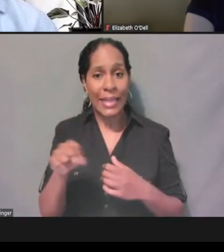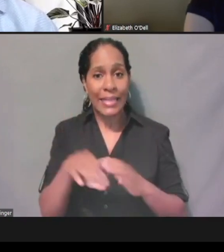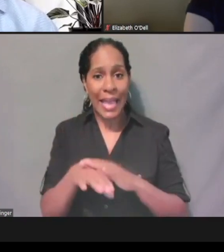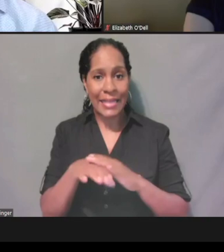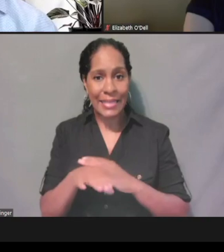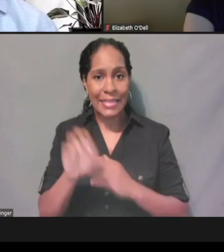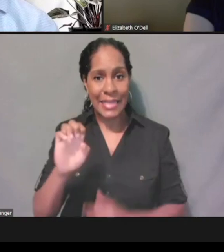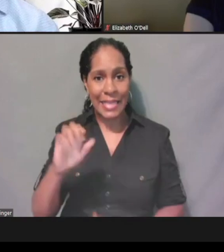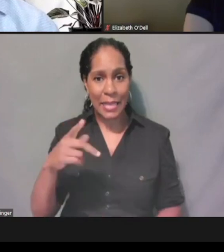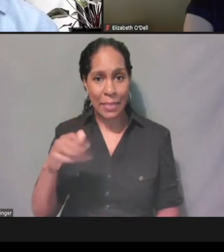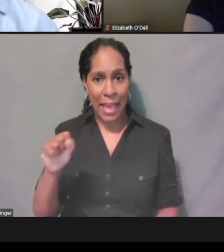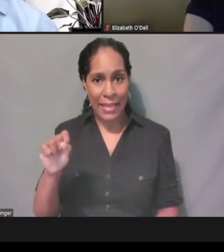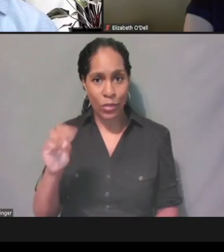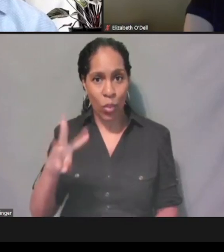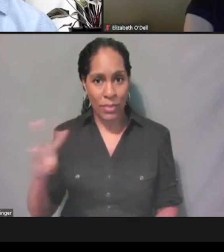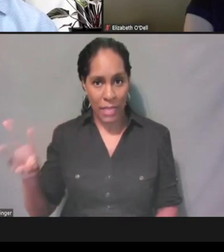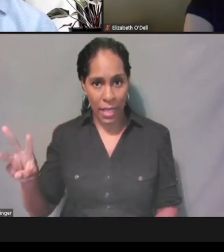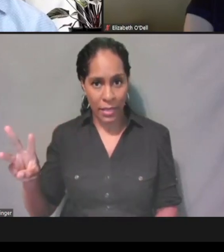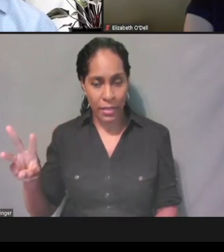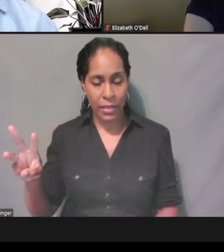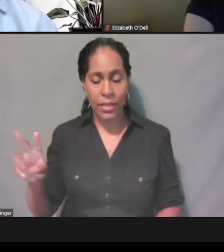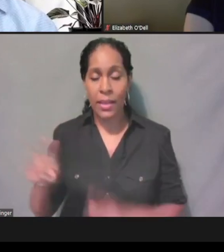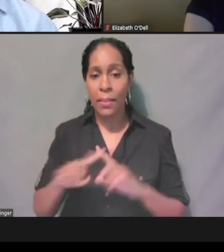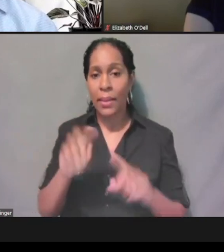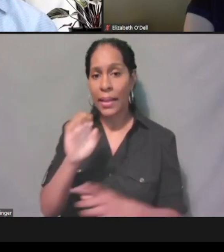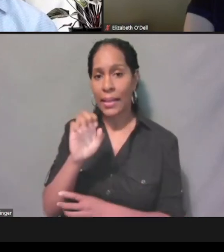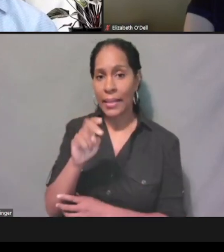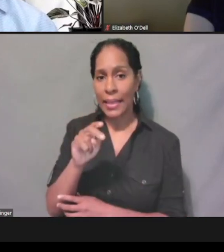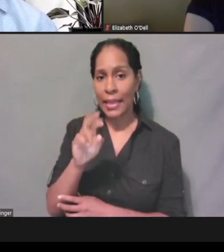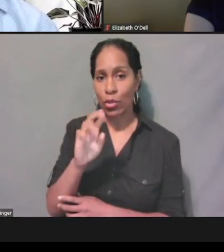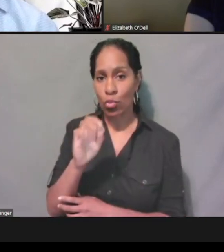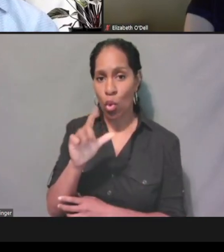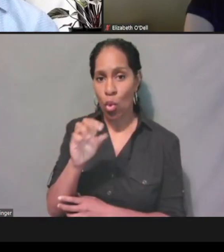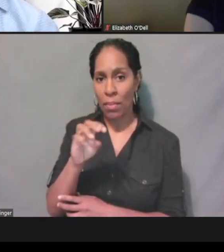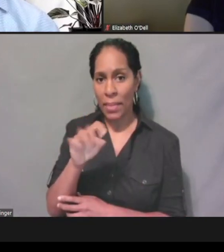However, an enrollment broker would not have access